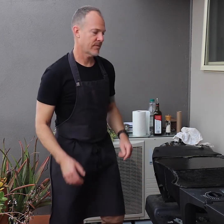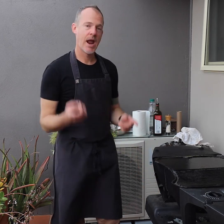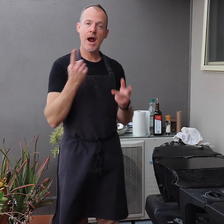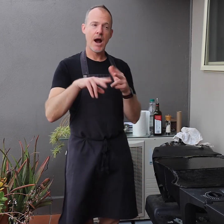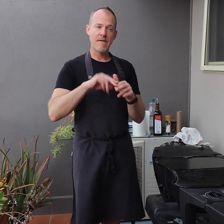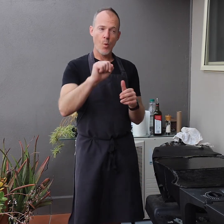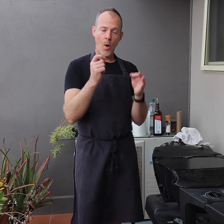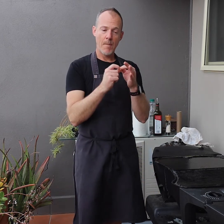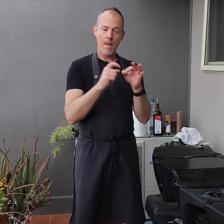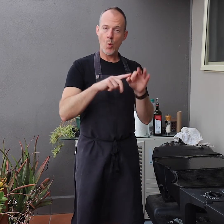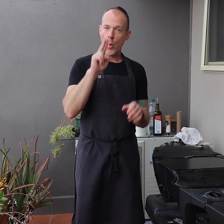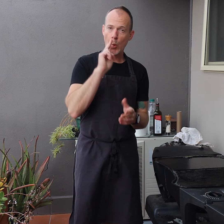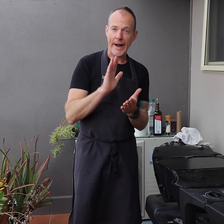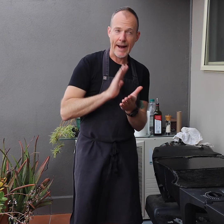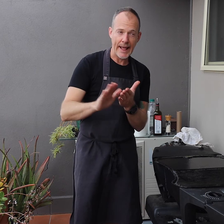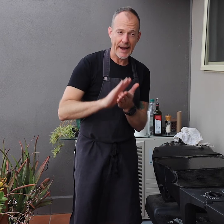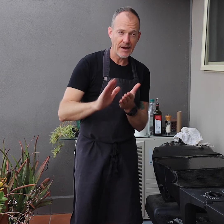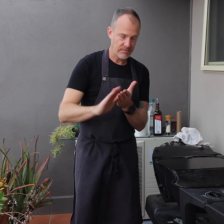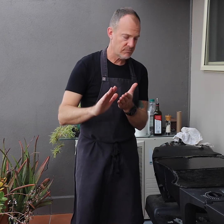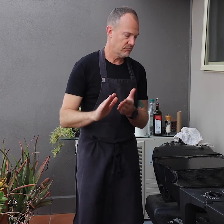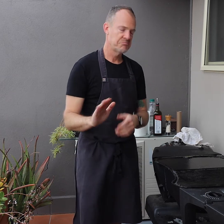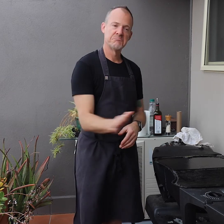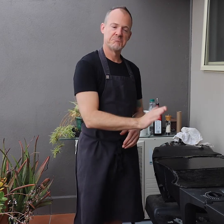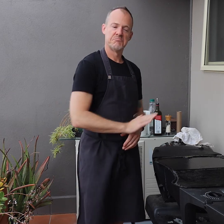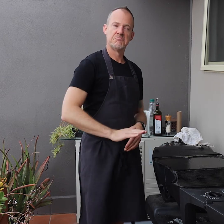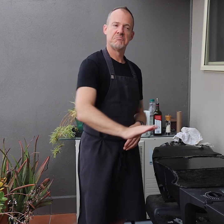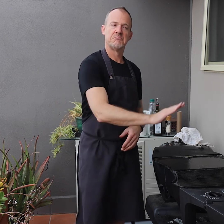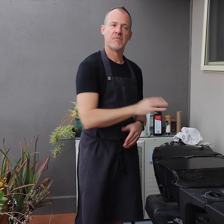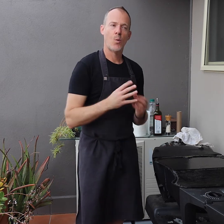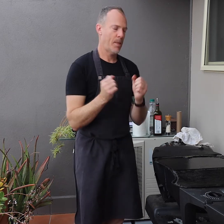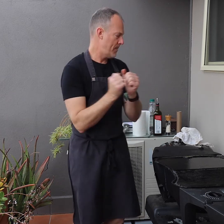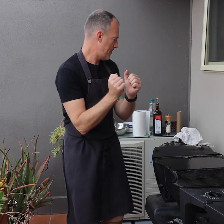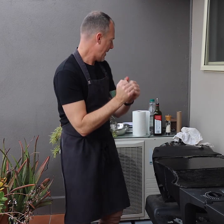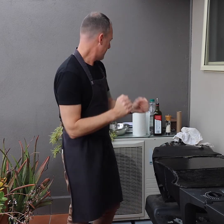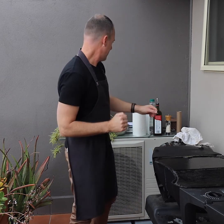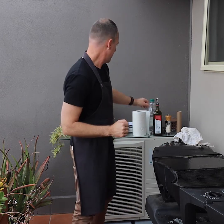If your BBQ still looks clean, give it a wipe down with paper towel.